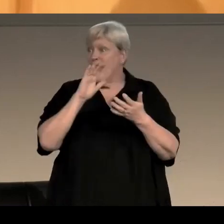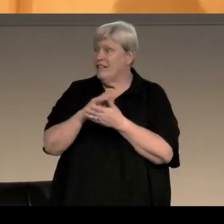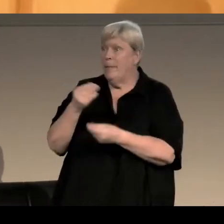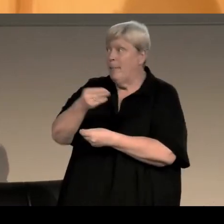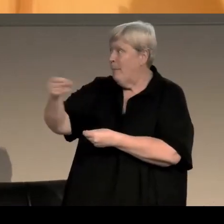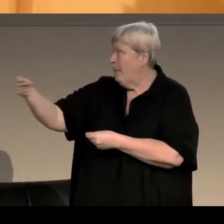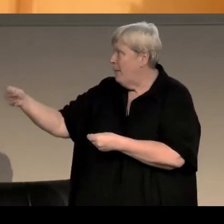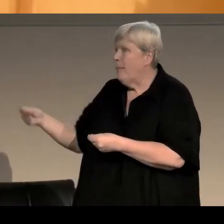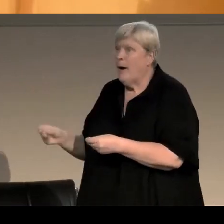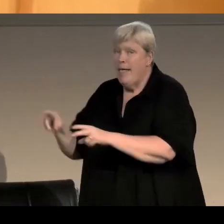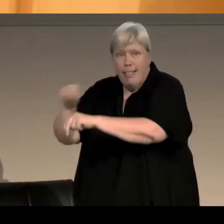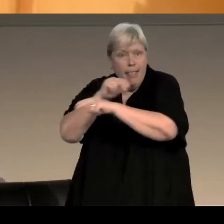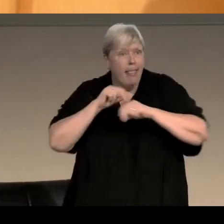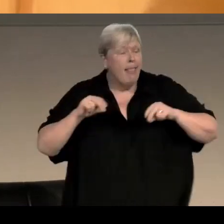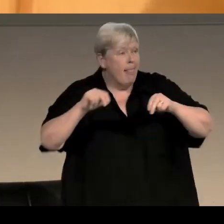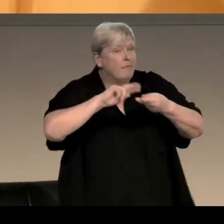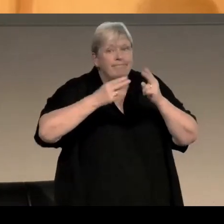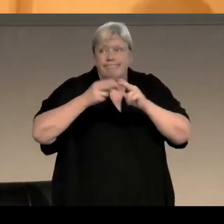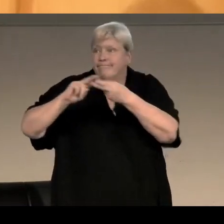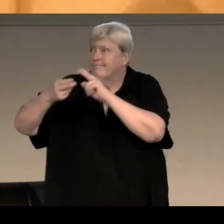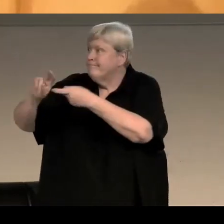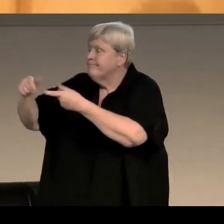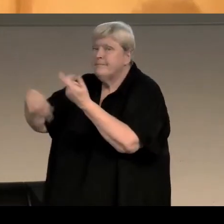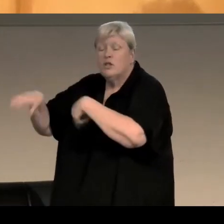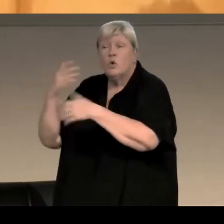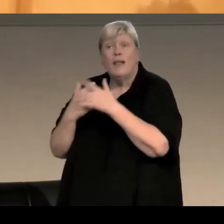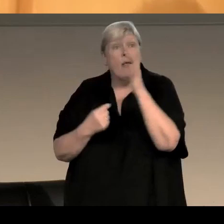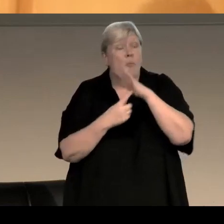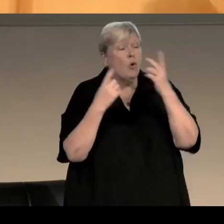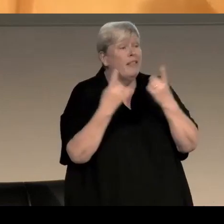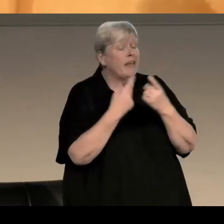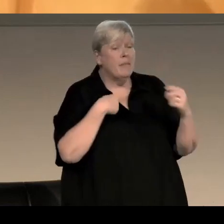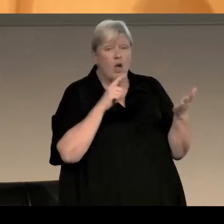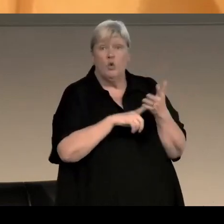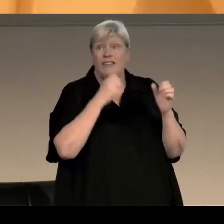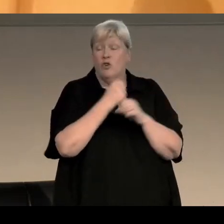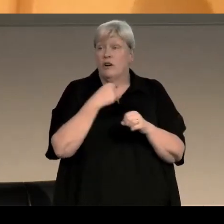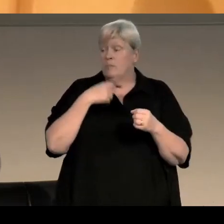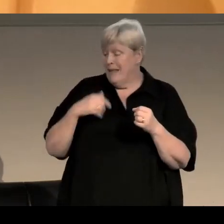and for me one of the important things about Lindsay Gordon was that when I was growing up